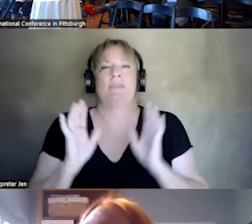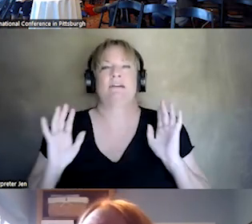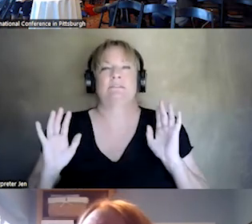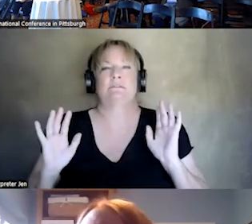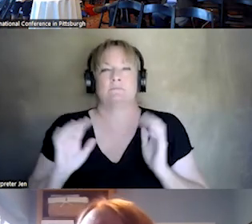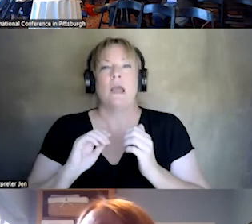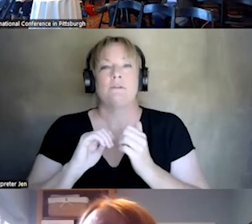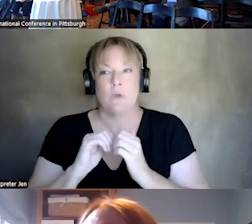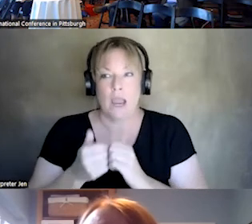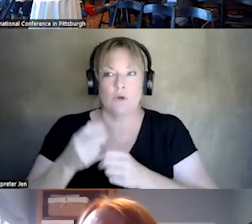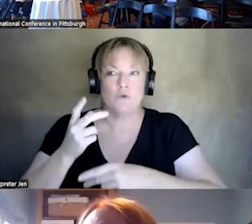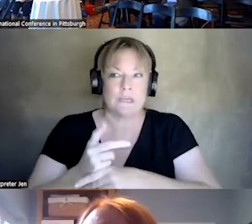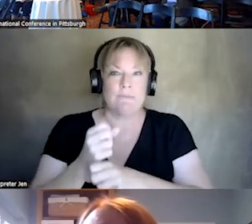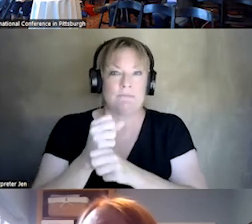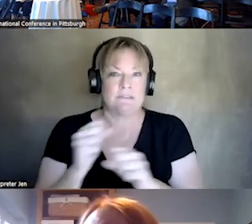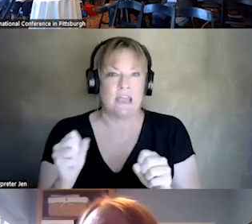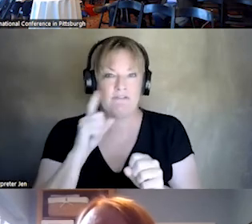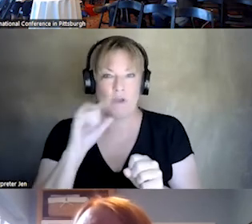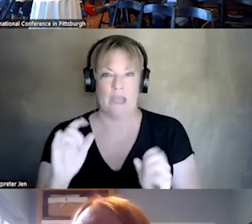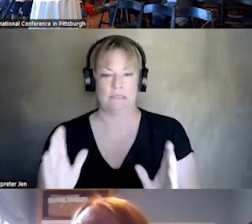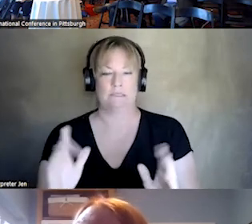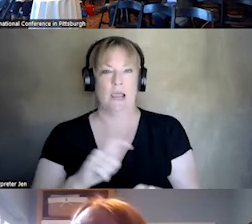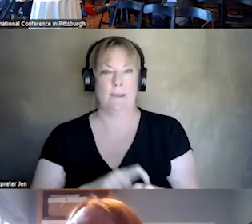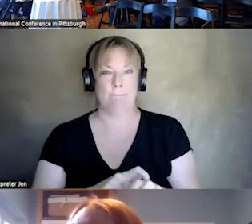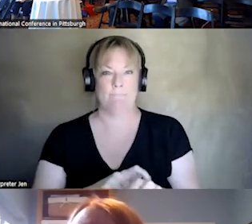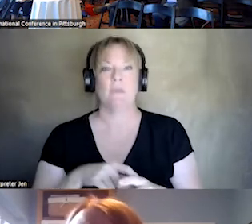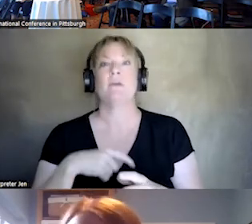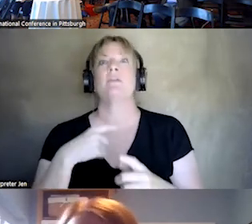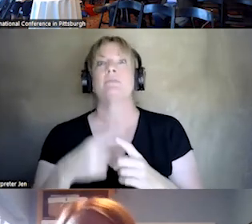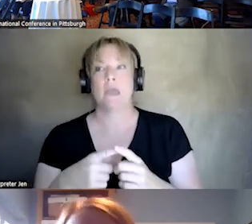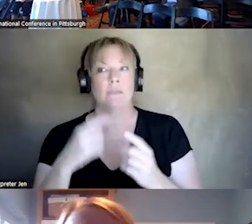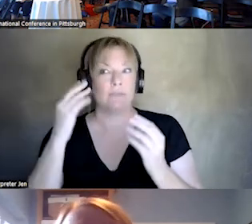PEOPLE SAFE FOR THAT PERIOD OF TIME. (CONTACT) AND THEN THINKING WHAT THEY CAN DO GOING FORWARD.